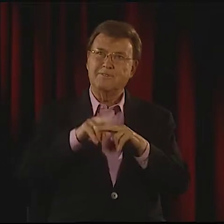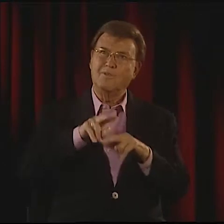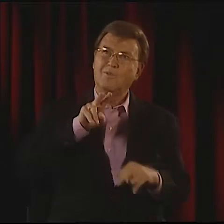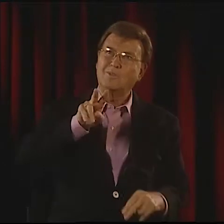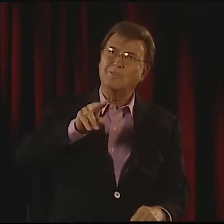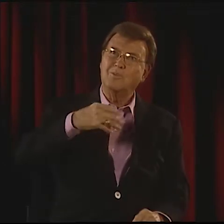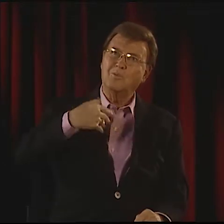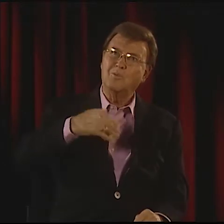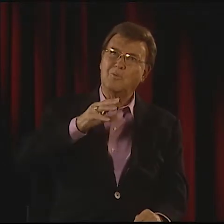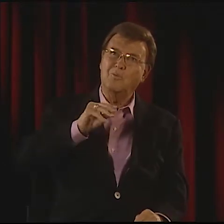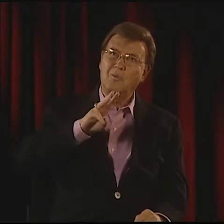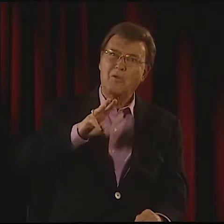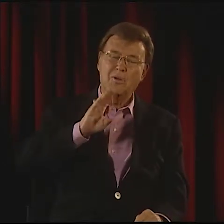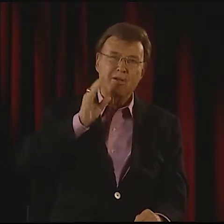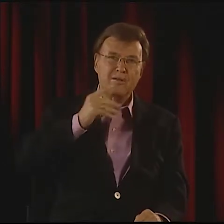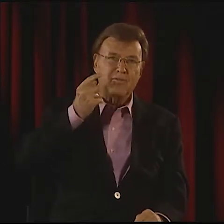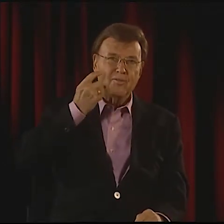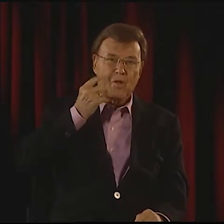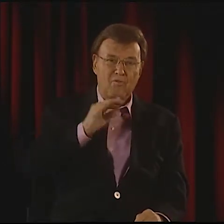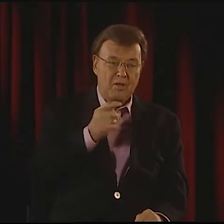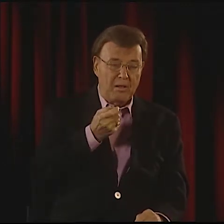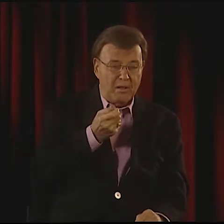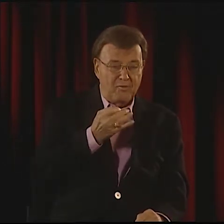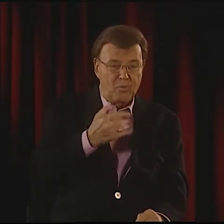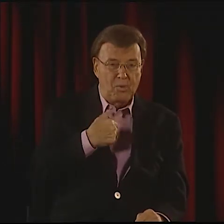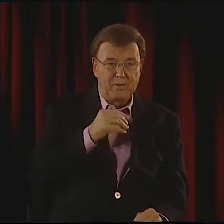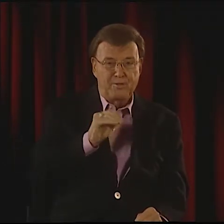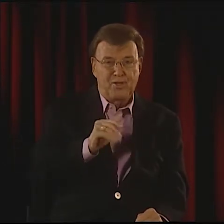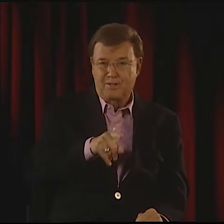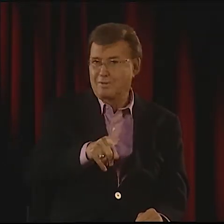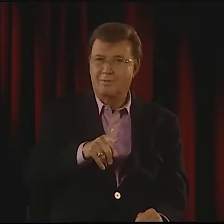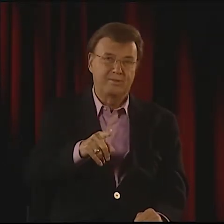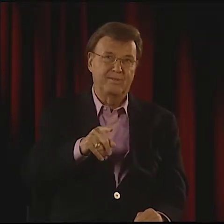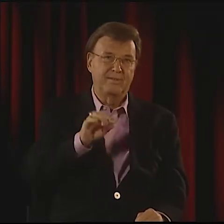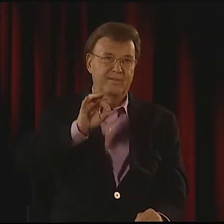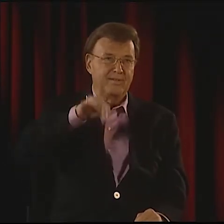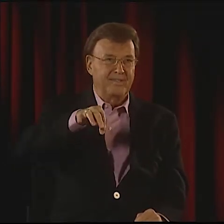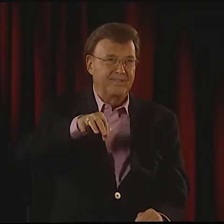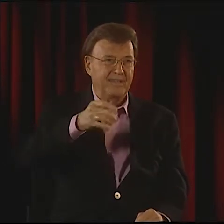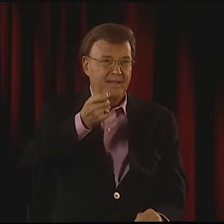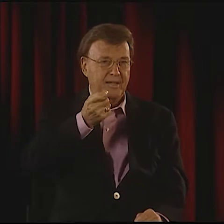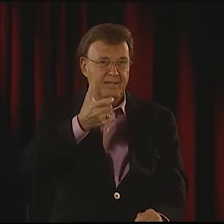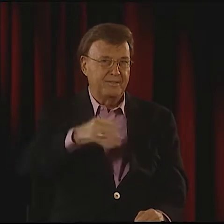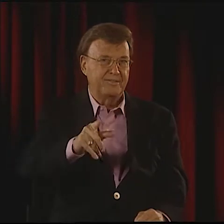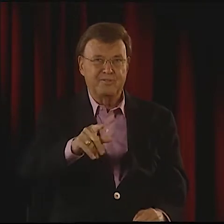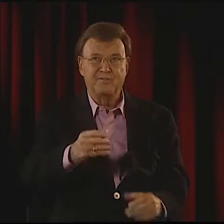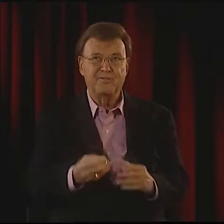I THINK HE HAS HAD A GREAT DEAL OF INFLUENCE ON HIM. I WATCH WHAT HE DOES NOW AND THINK, "WOW."